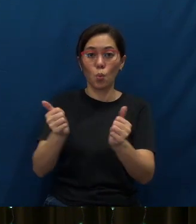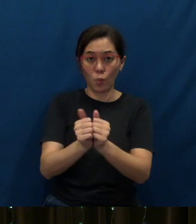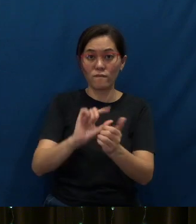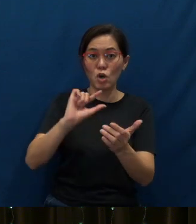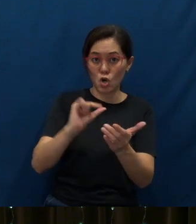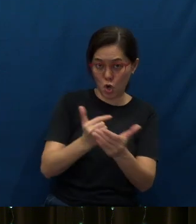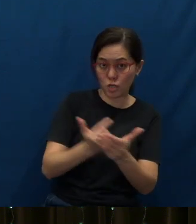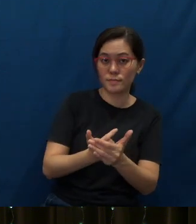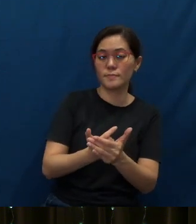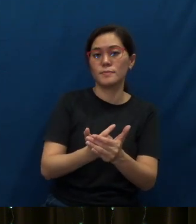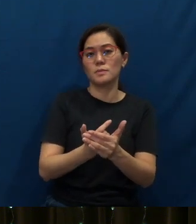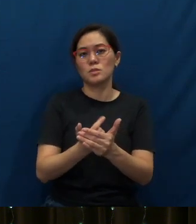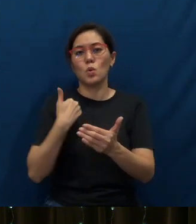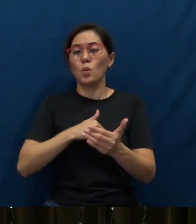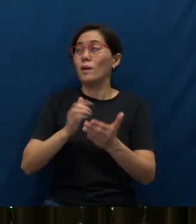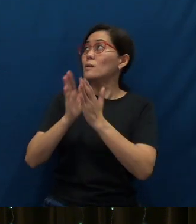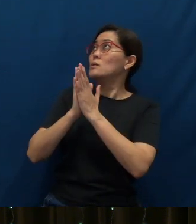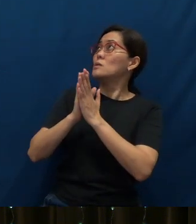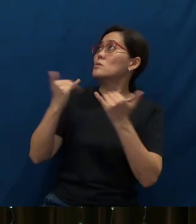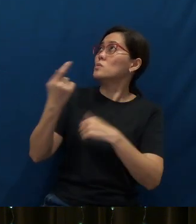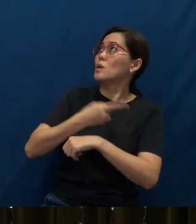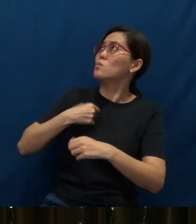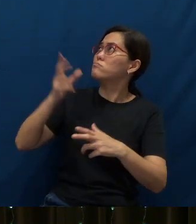We ask that as we hear Your voice today, we may obey and follow,